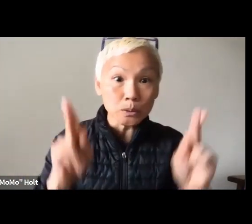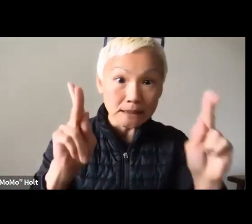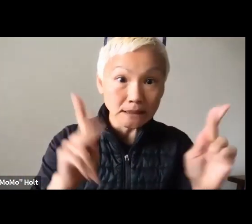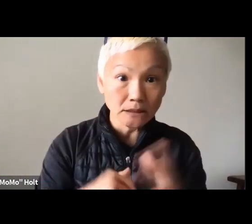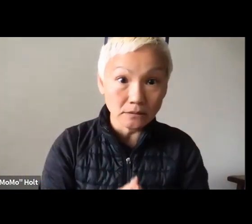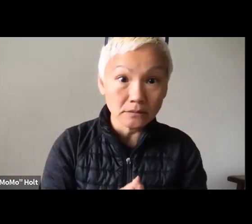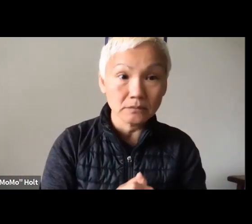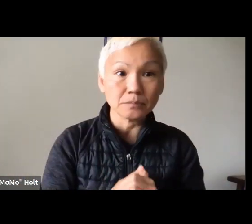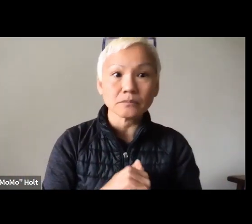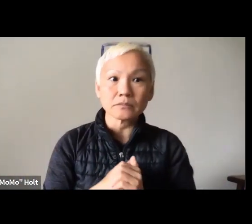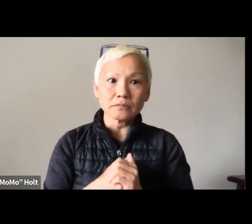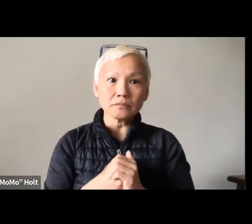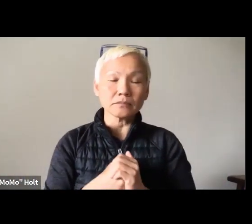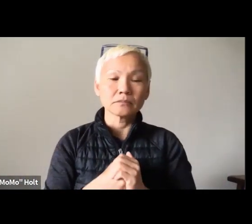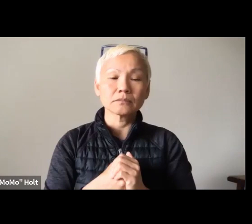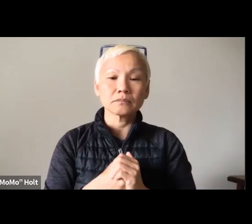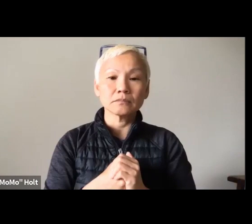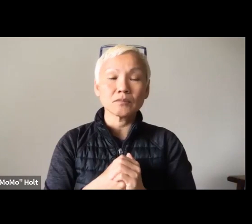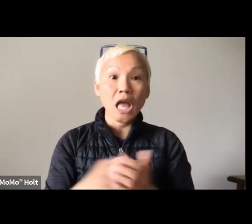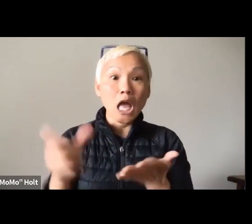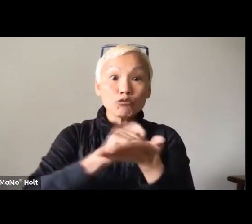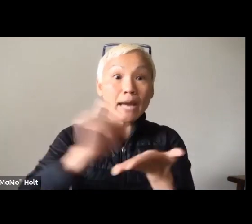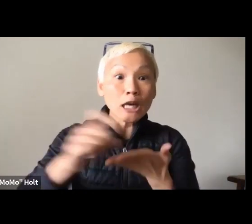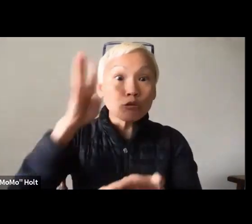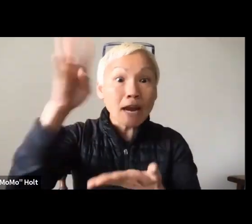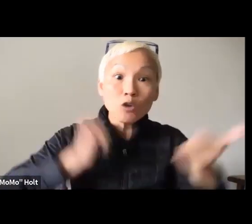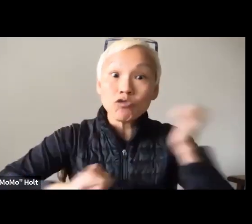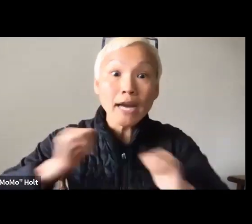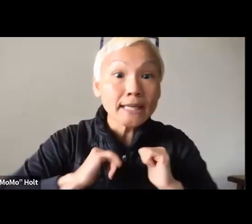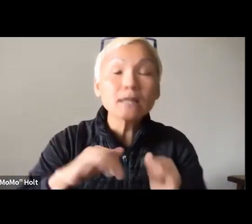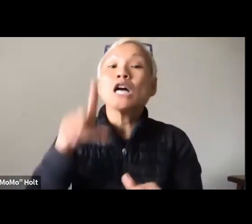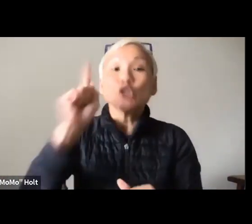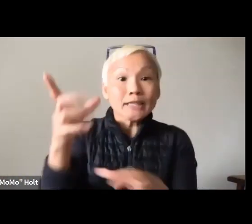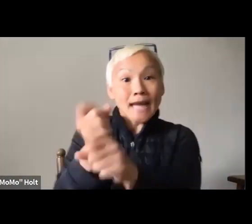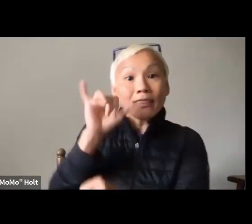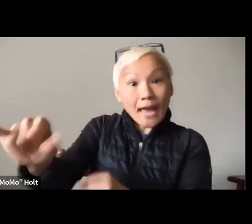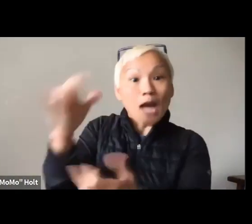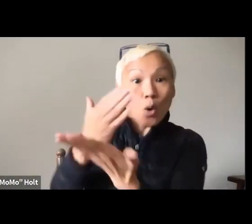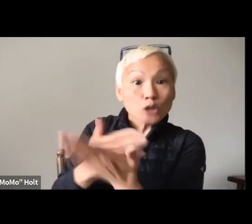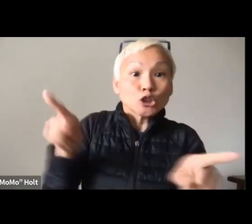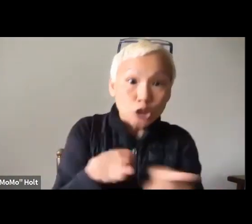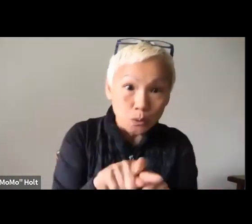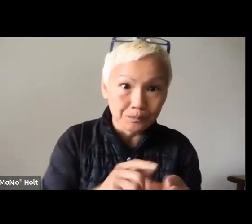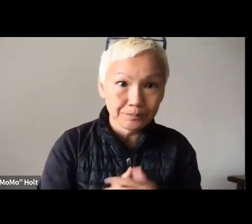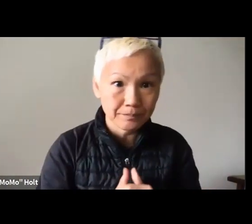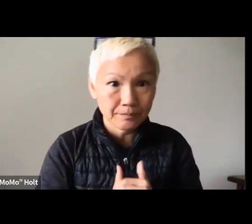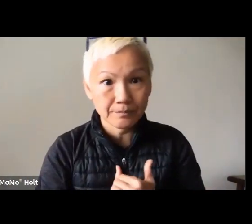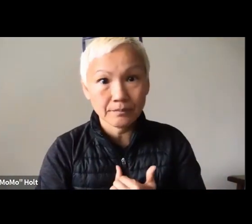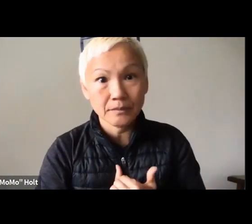in order to include like, and also to include job opportunities and creative writing,